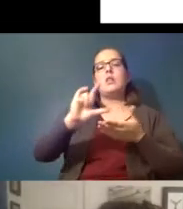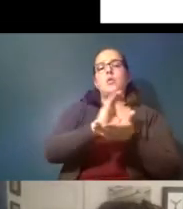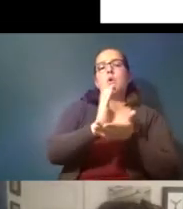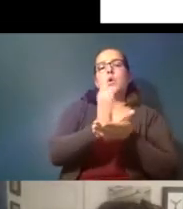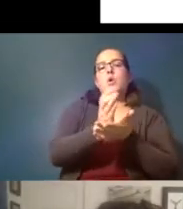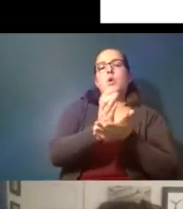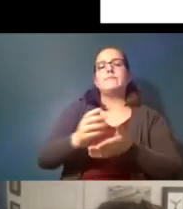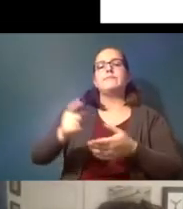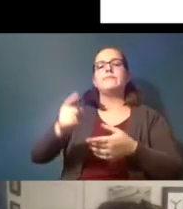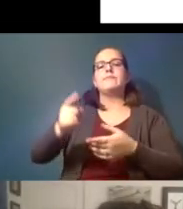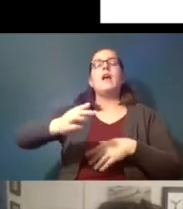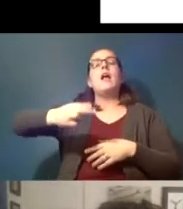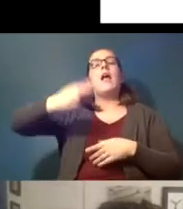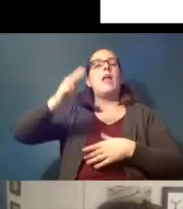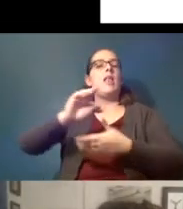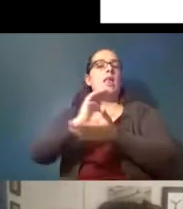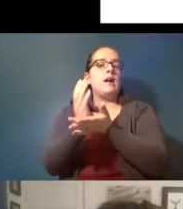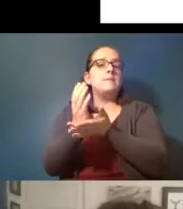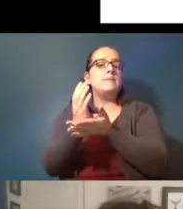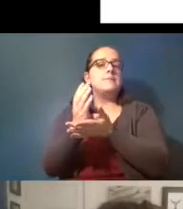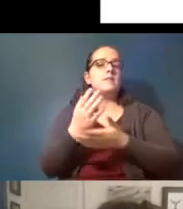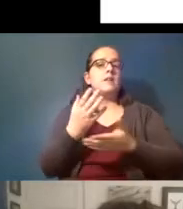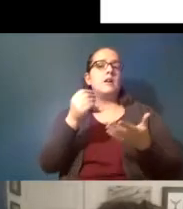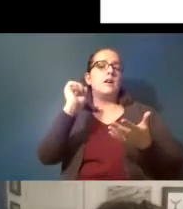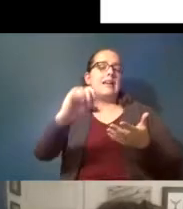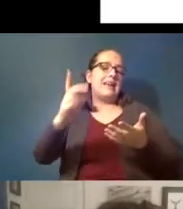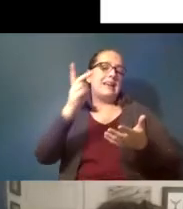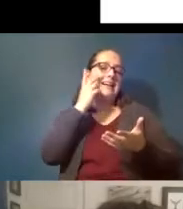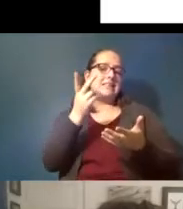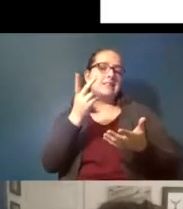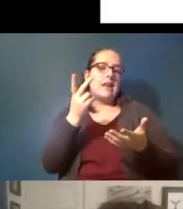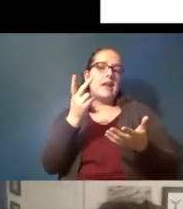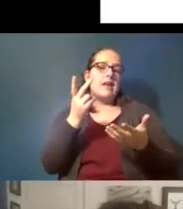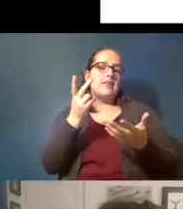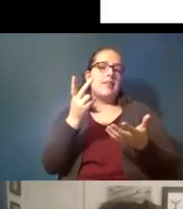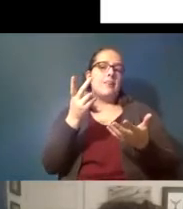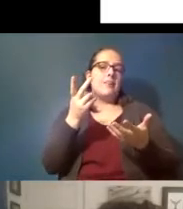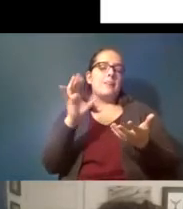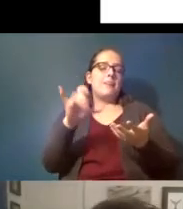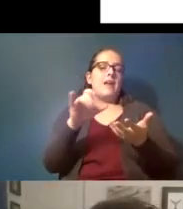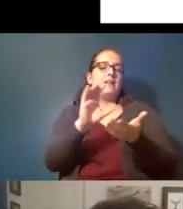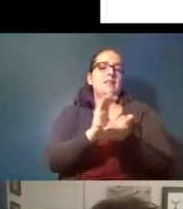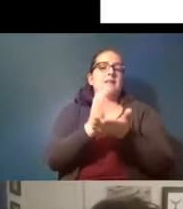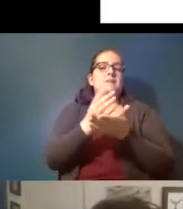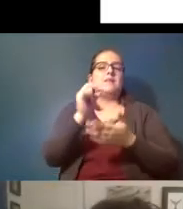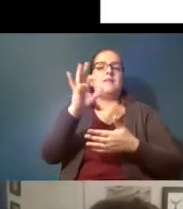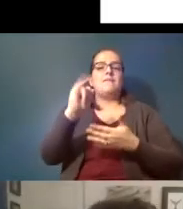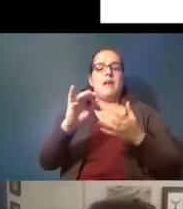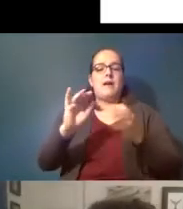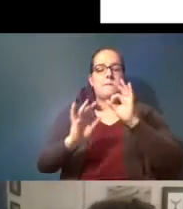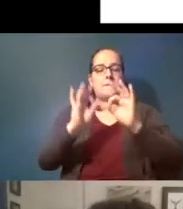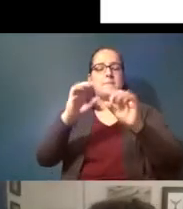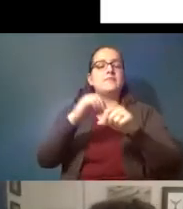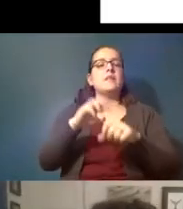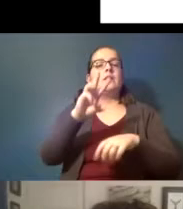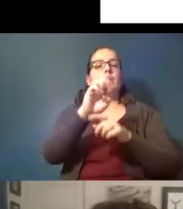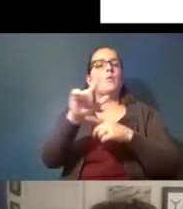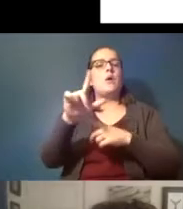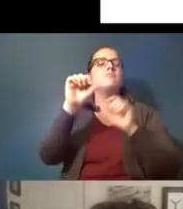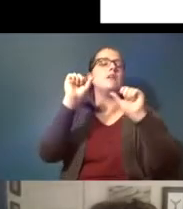is a high concentration and you can see that the amount of those particles in the well can change